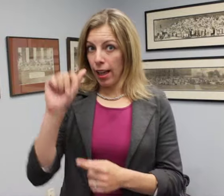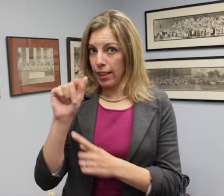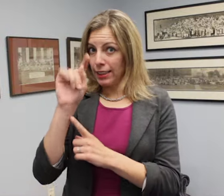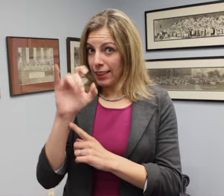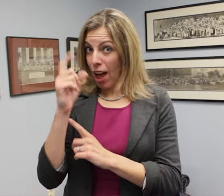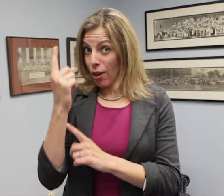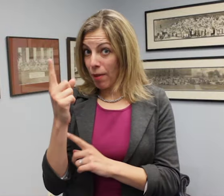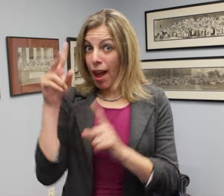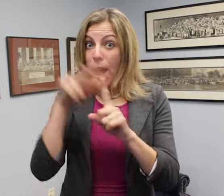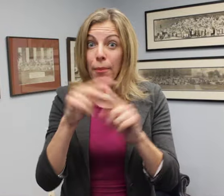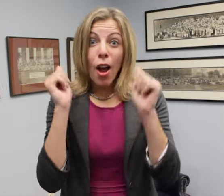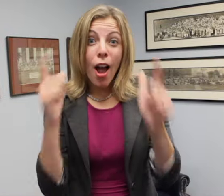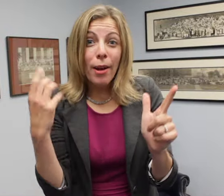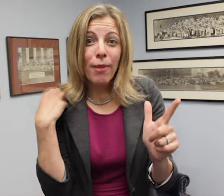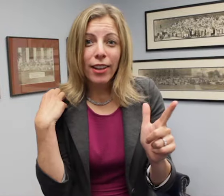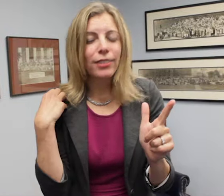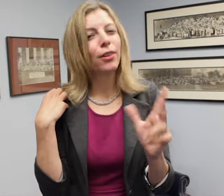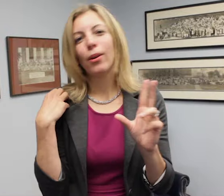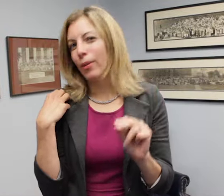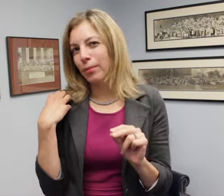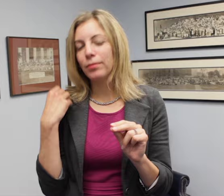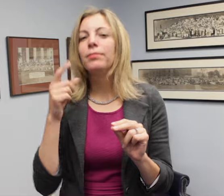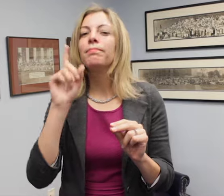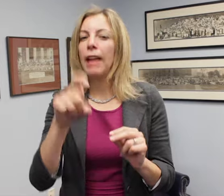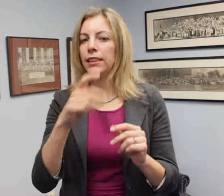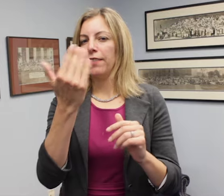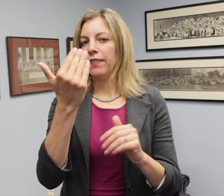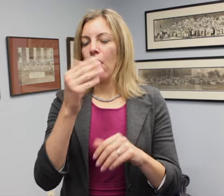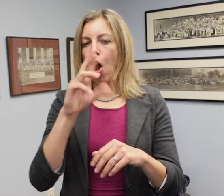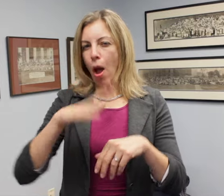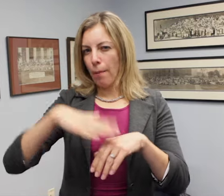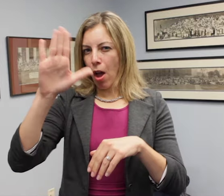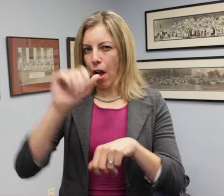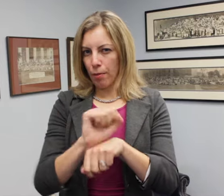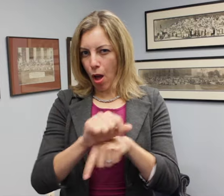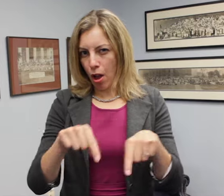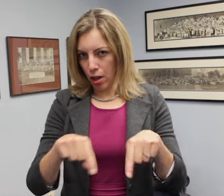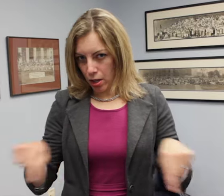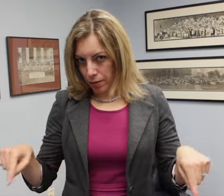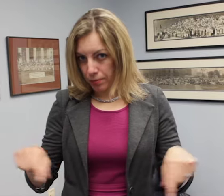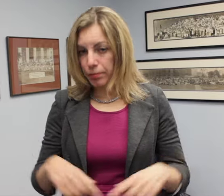Employers with 15 or more employees must comply with Title 1.